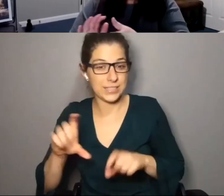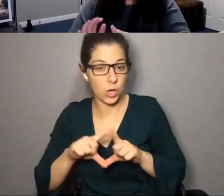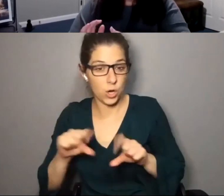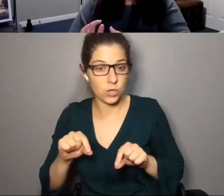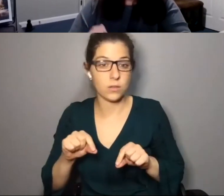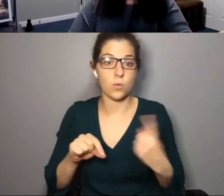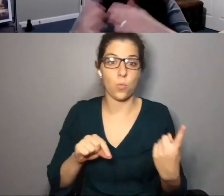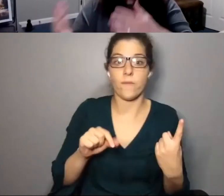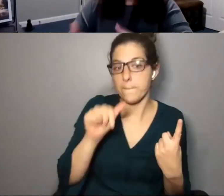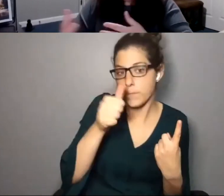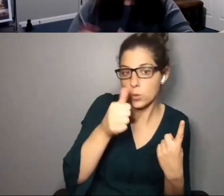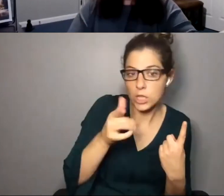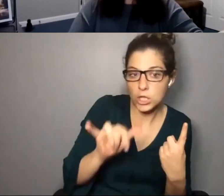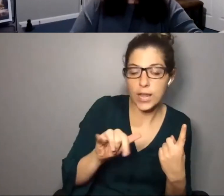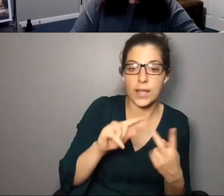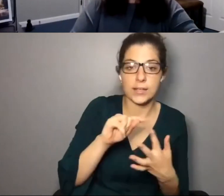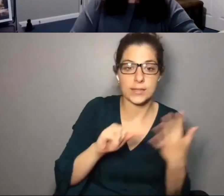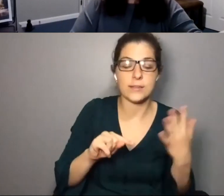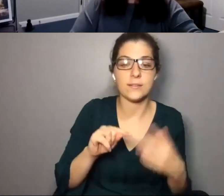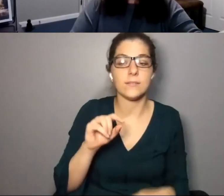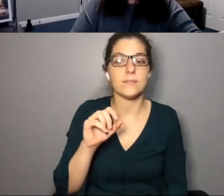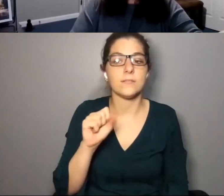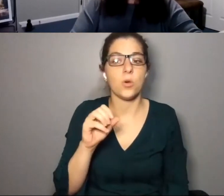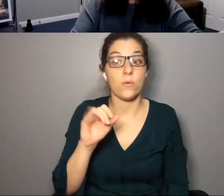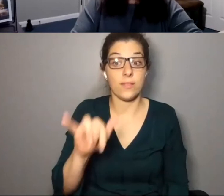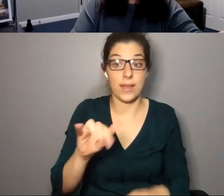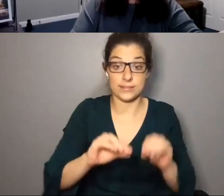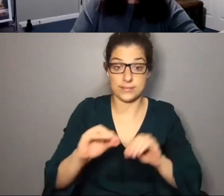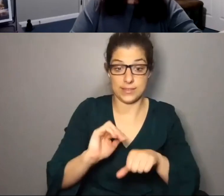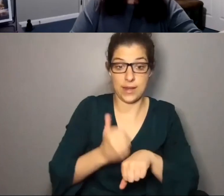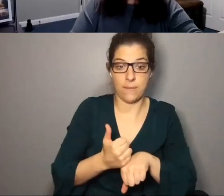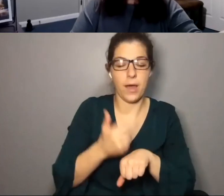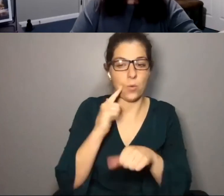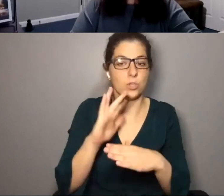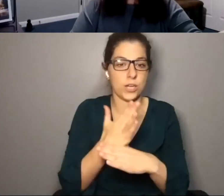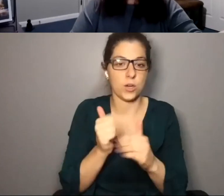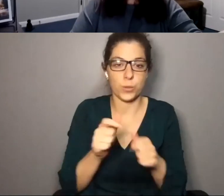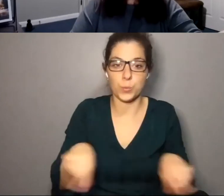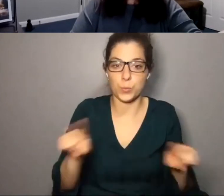what does the one from Poland look like? You know. So once that is put together, I'll be sure to share